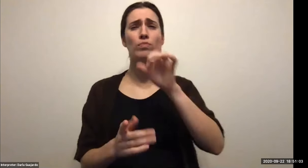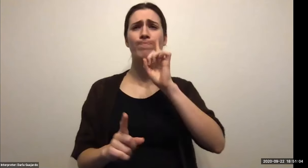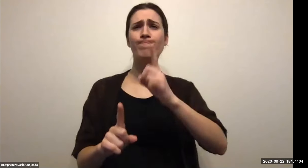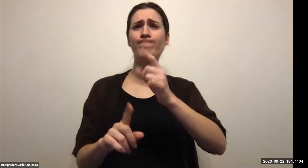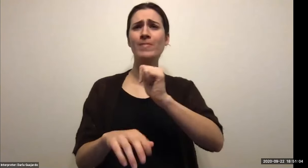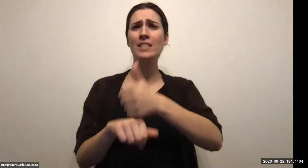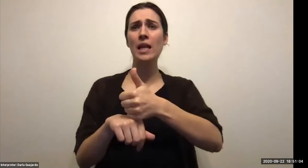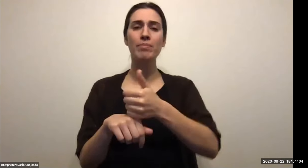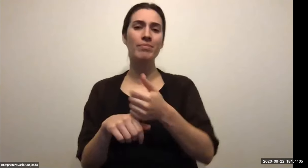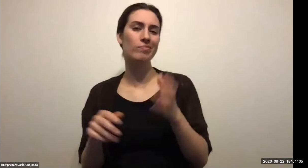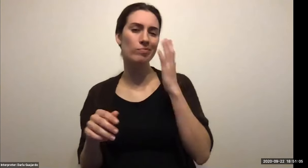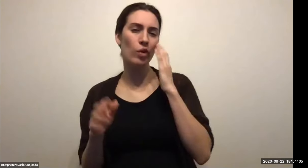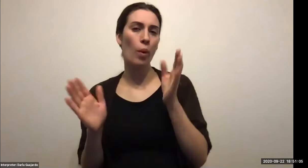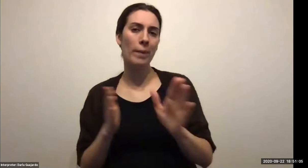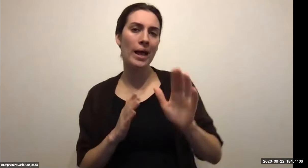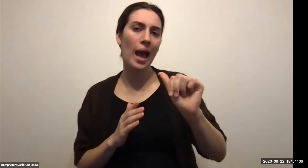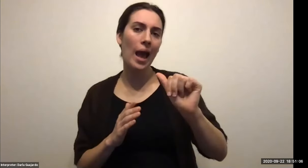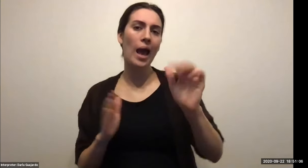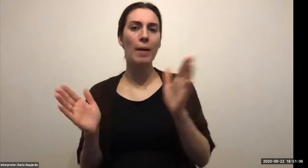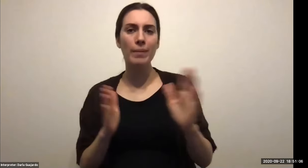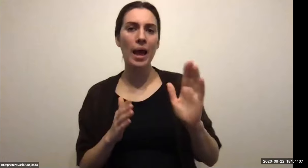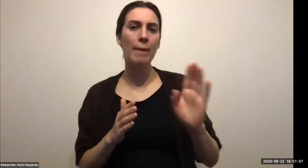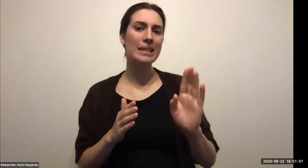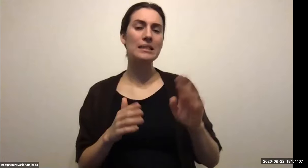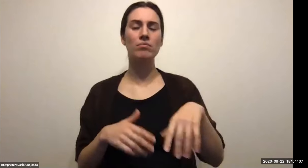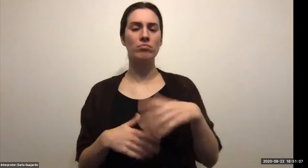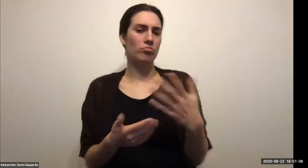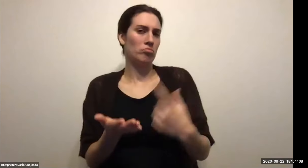Keith Wolling: Amanda. What are you gonna be graduating Amanda Sengdara (RIT Student): I'm within the next year.